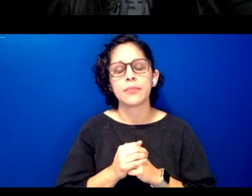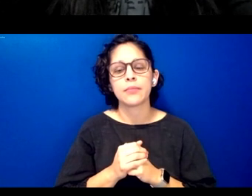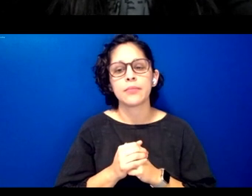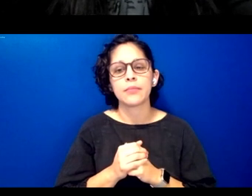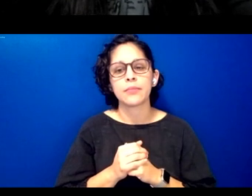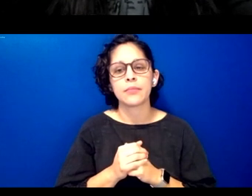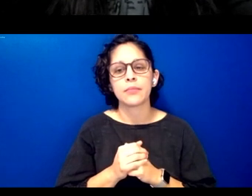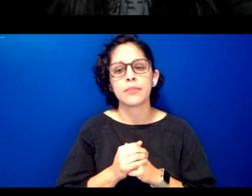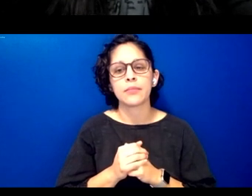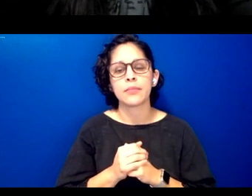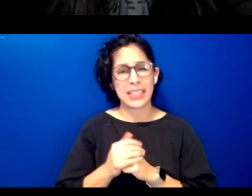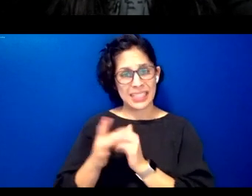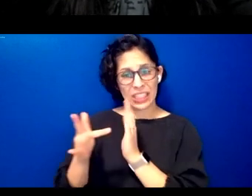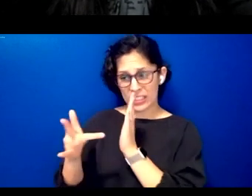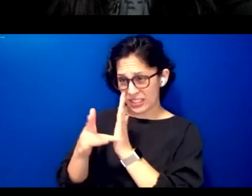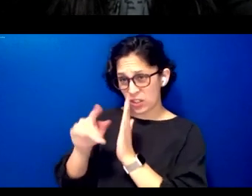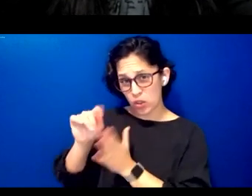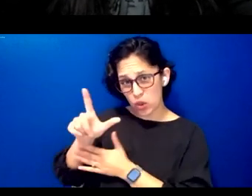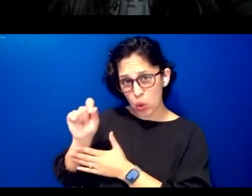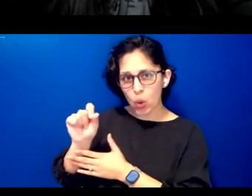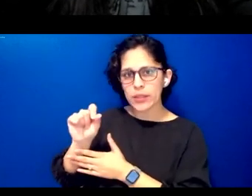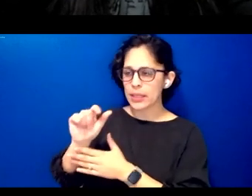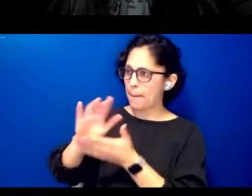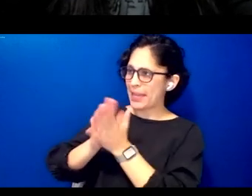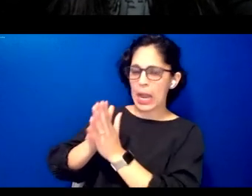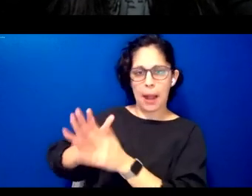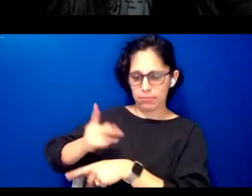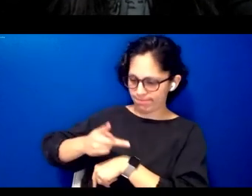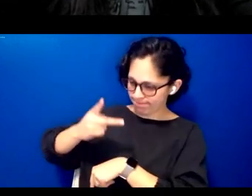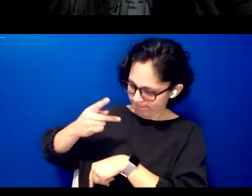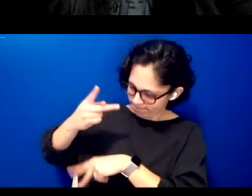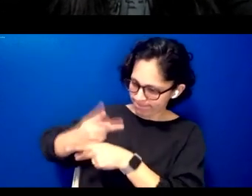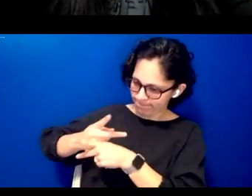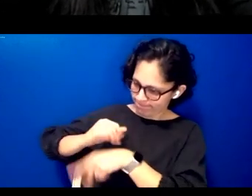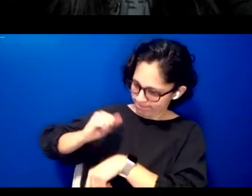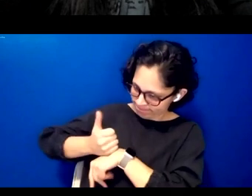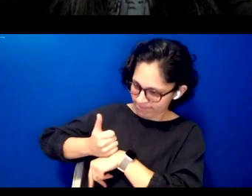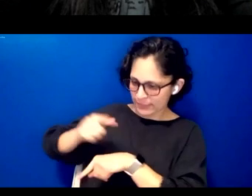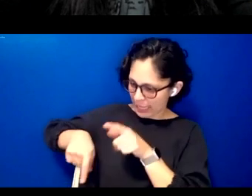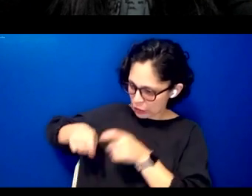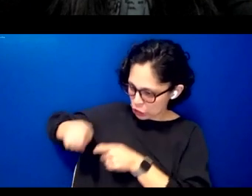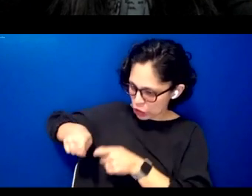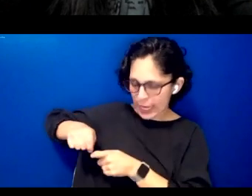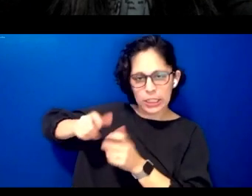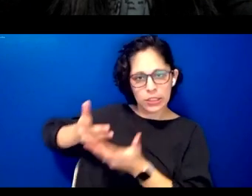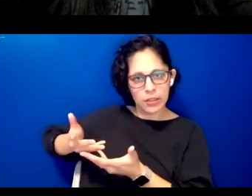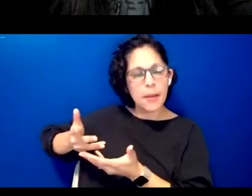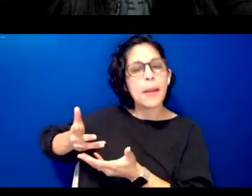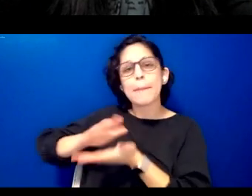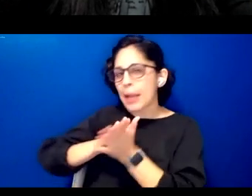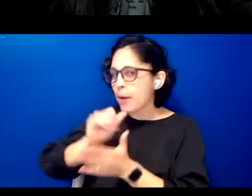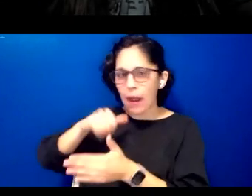that fossilize and make the data inaccessible or unavailable for our future learning whether